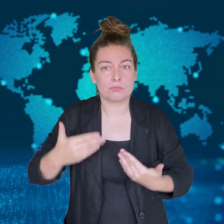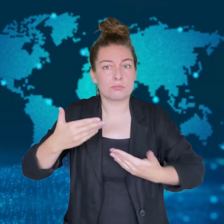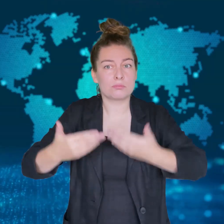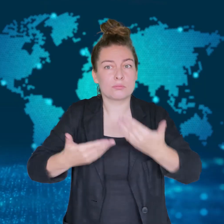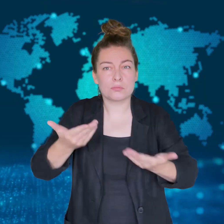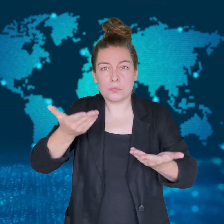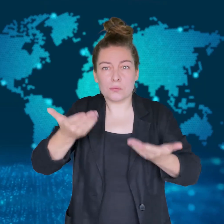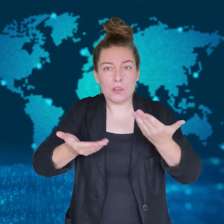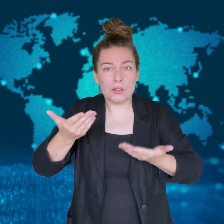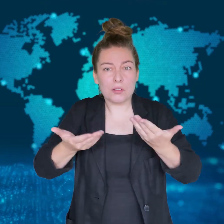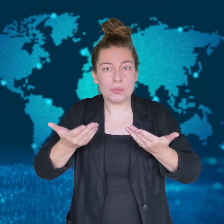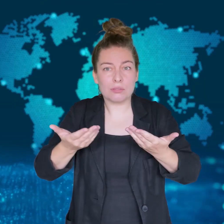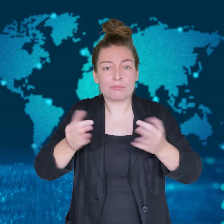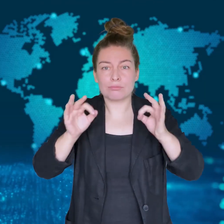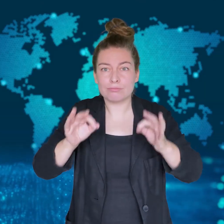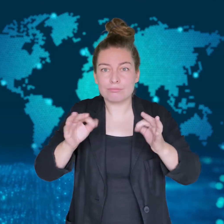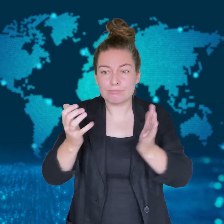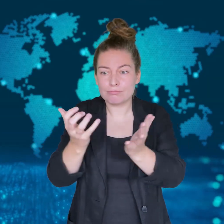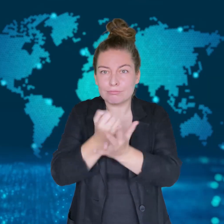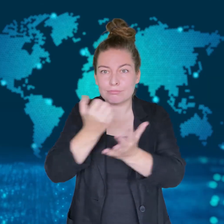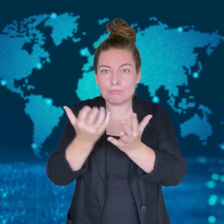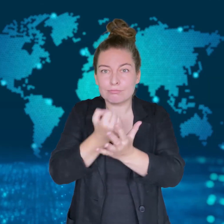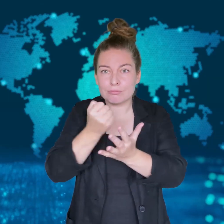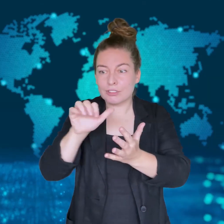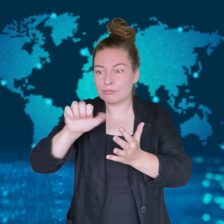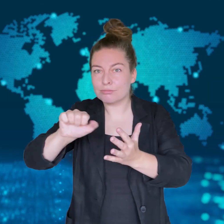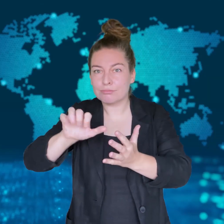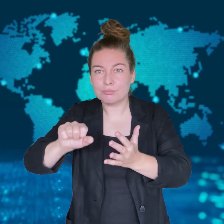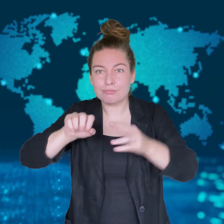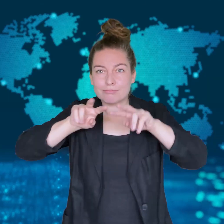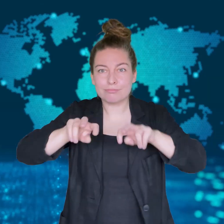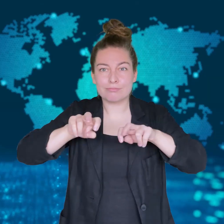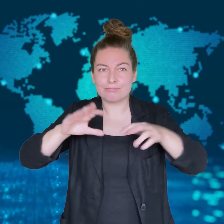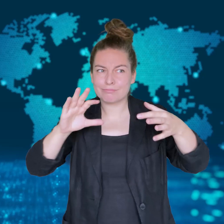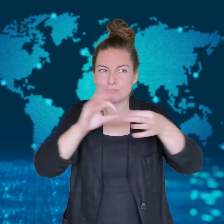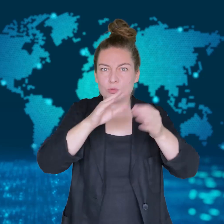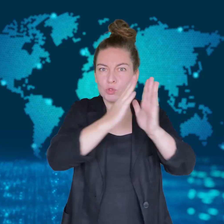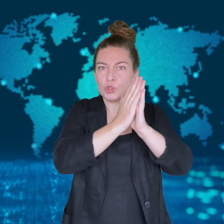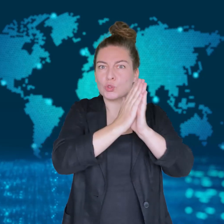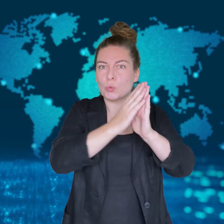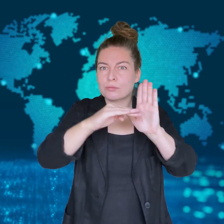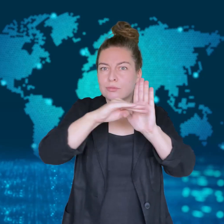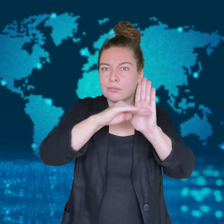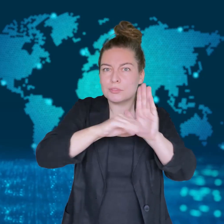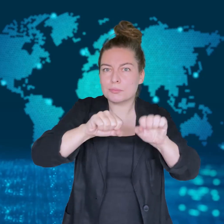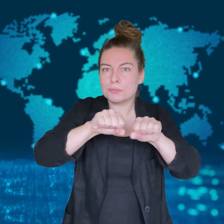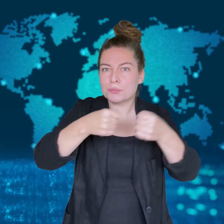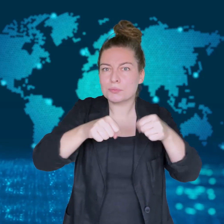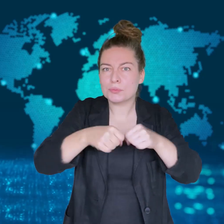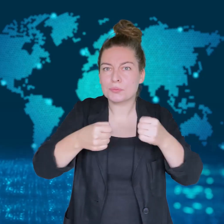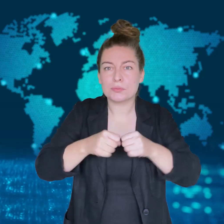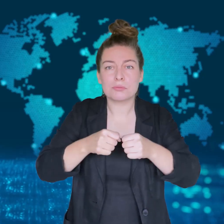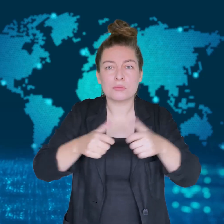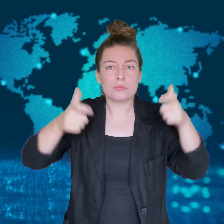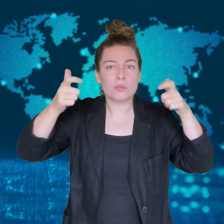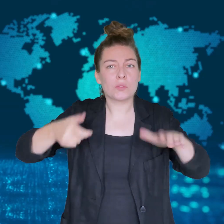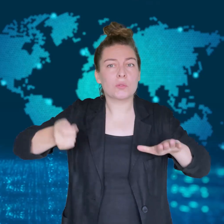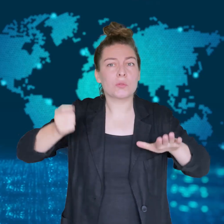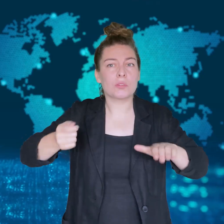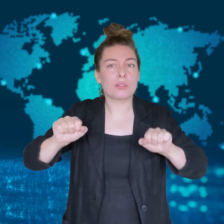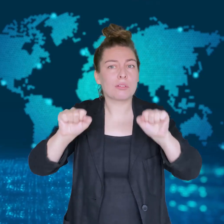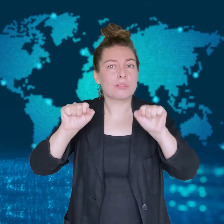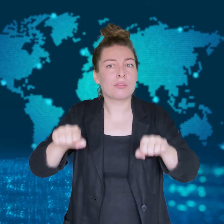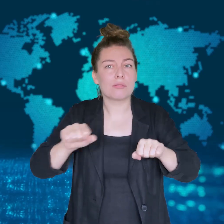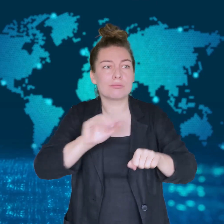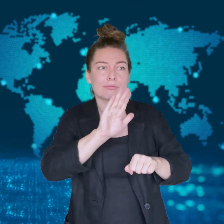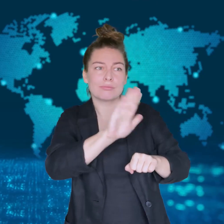The court can issue a "dissolution order" if an investigation shows